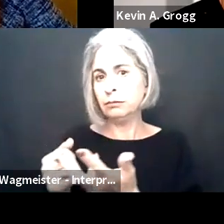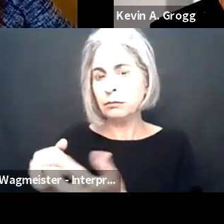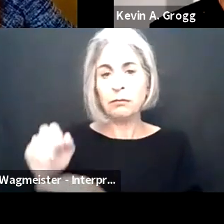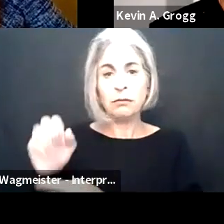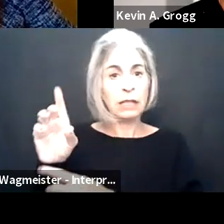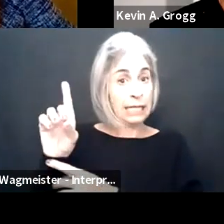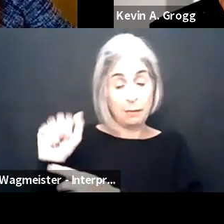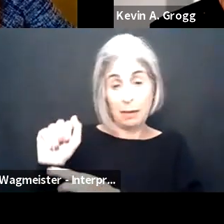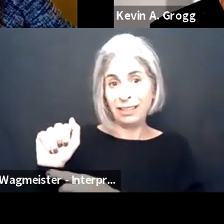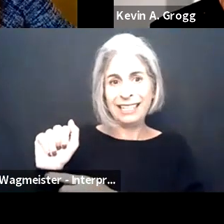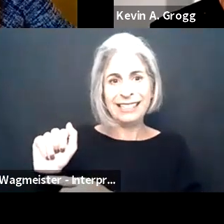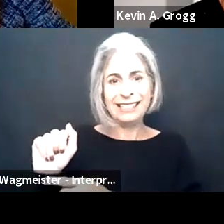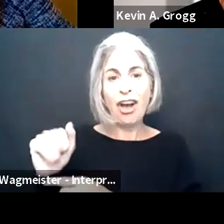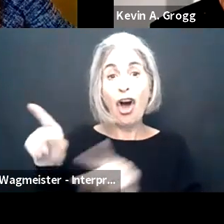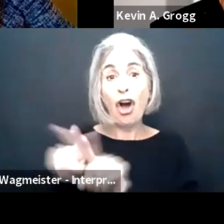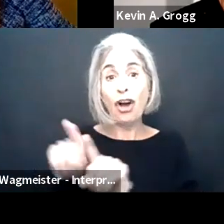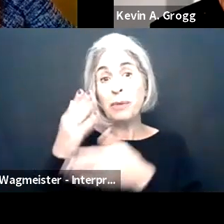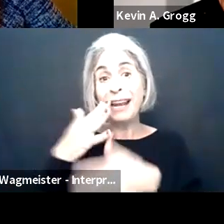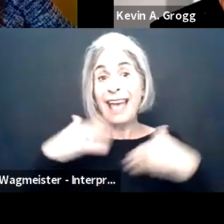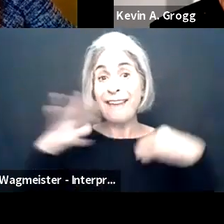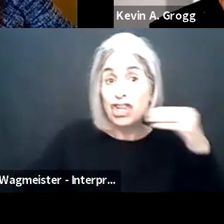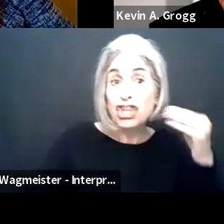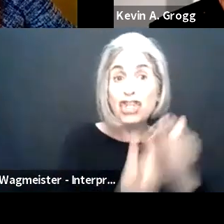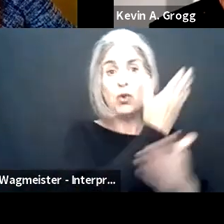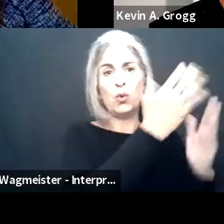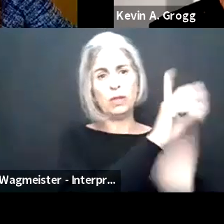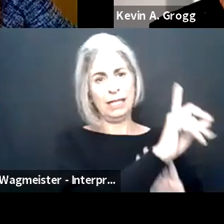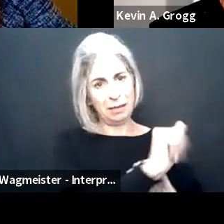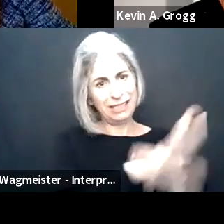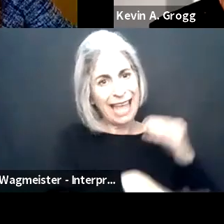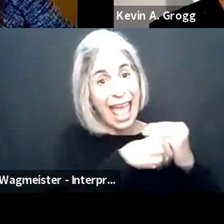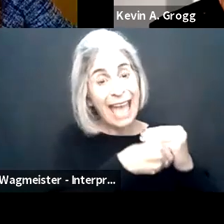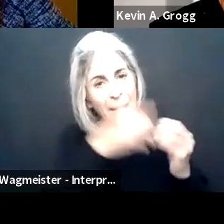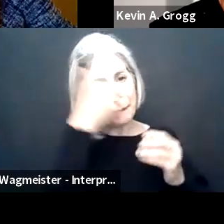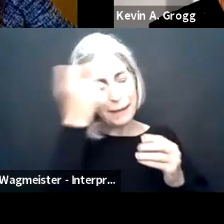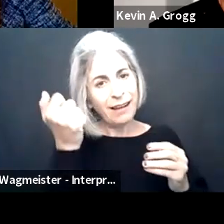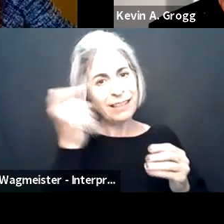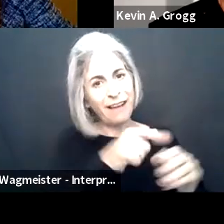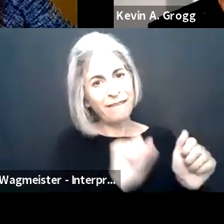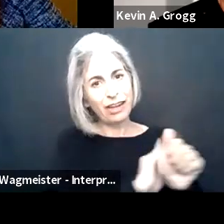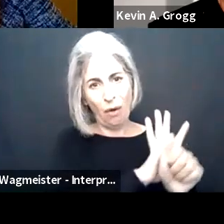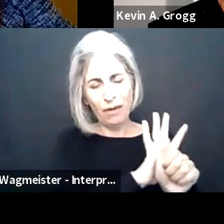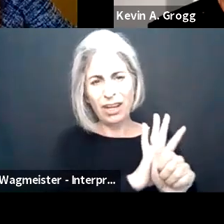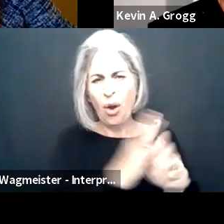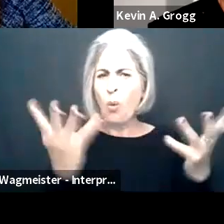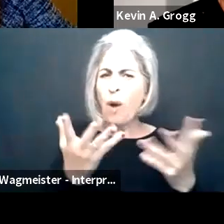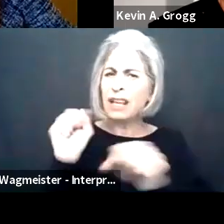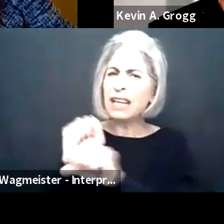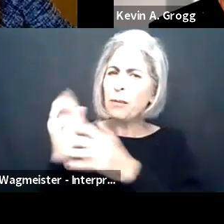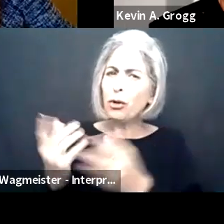employees with preexisting disabilities may be adjusting to life with new disabilities. What are some of the things that